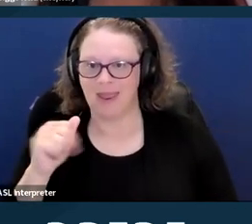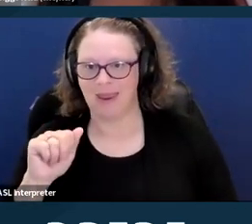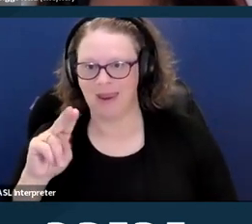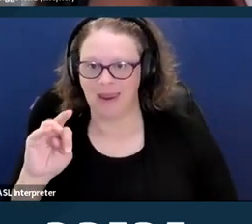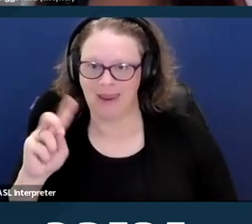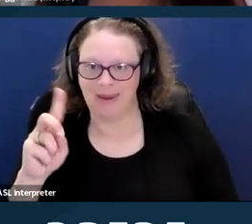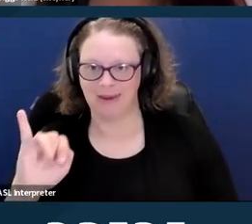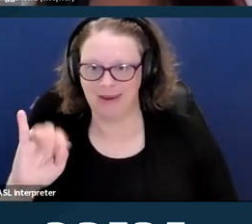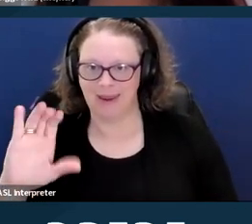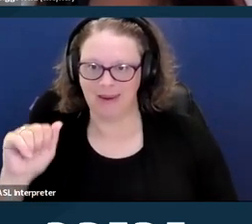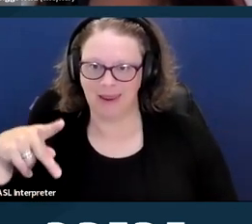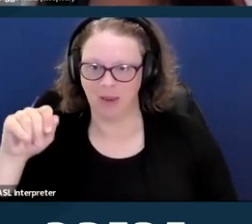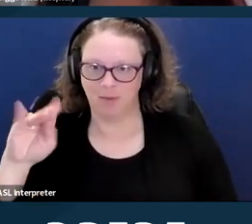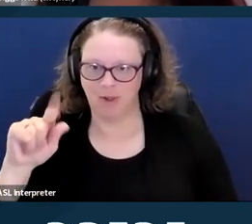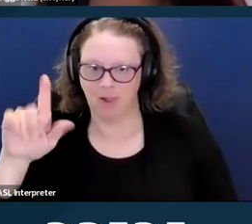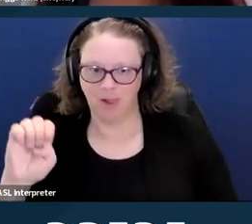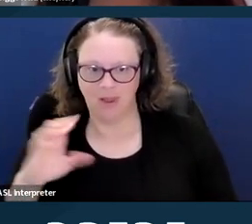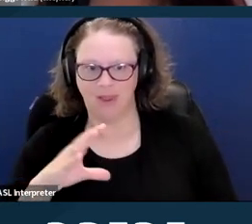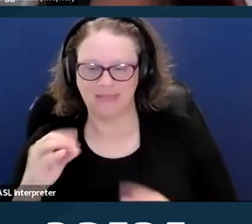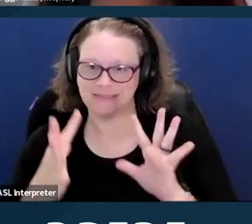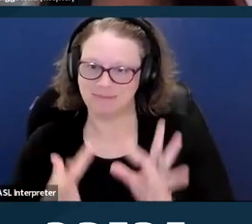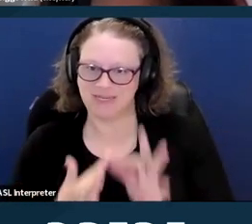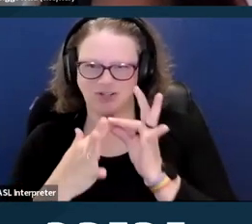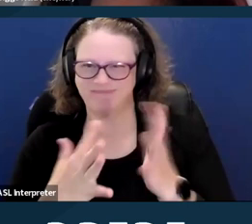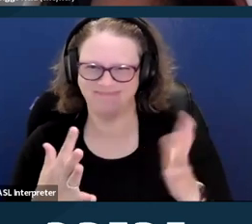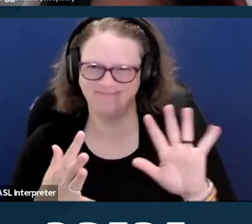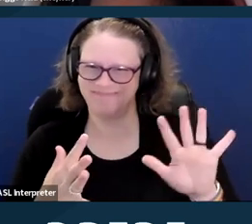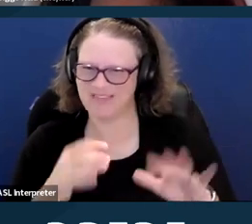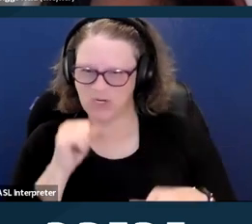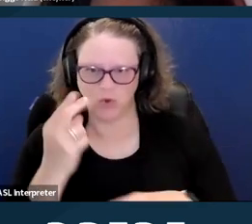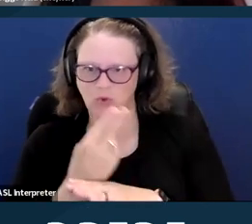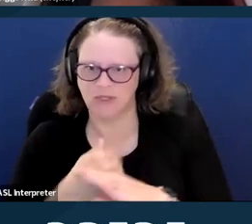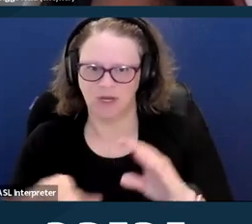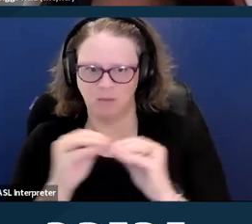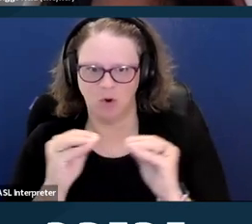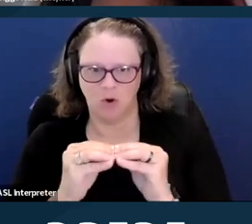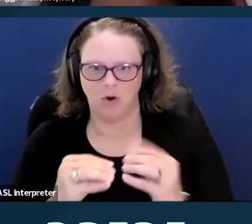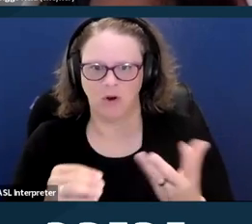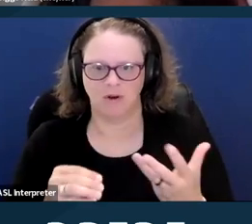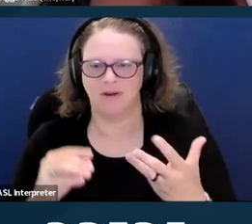Use disabled, person with a disability, name of the disability such as like a person with CP